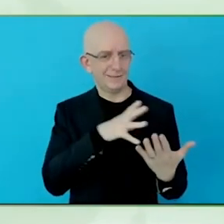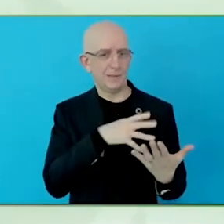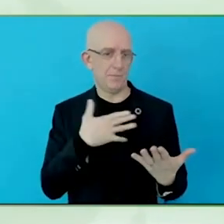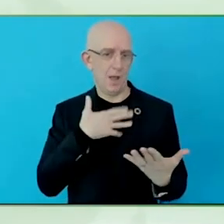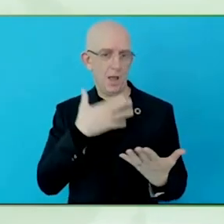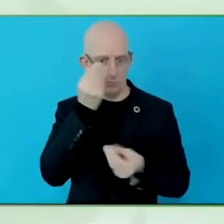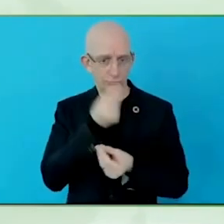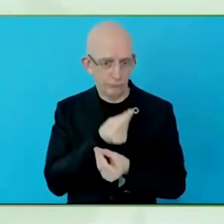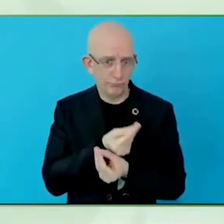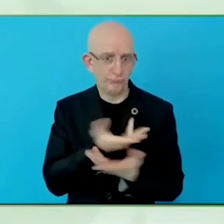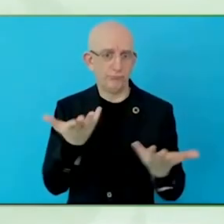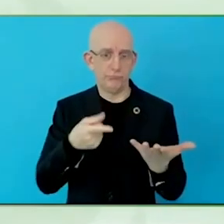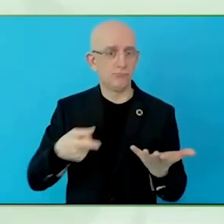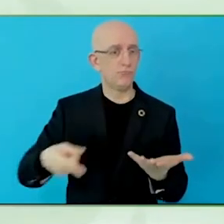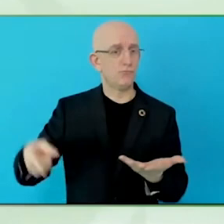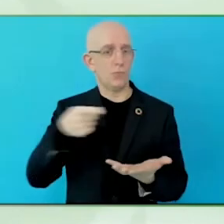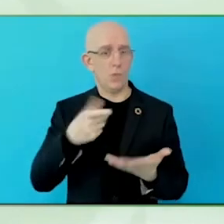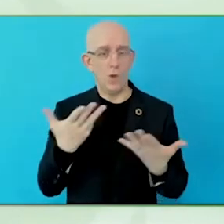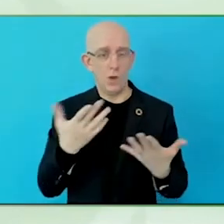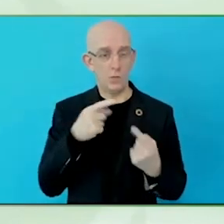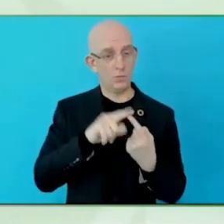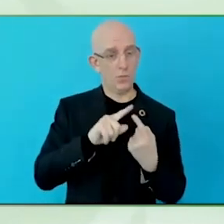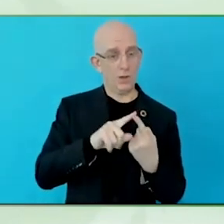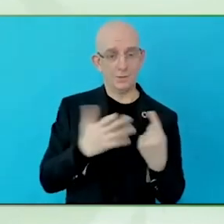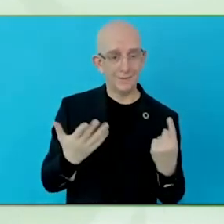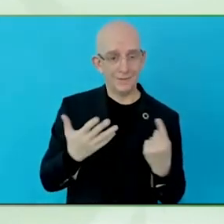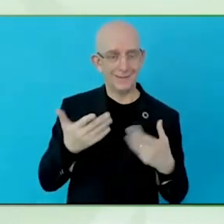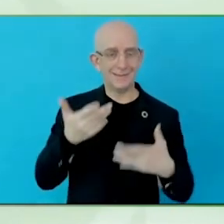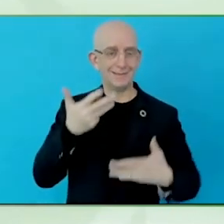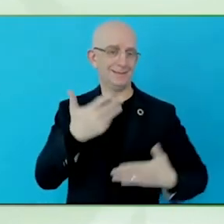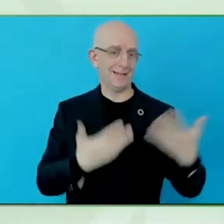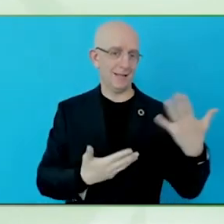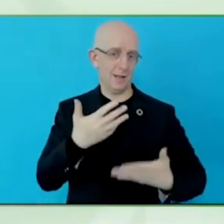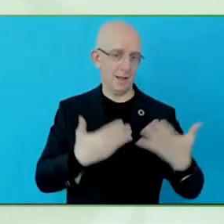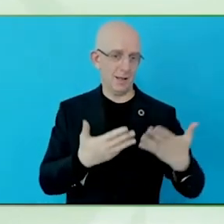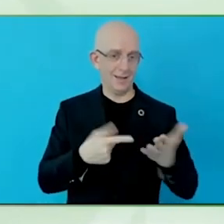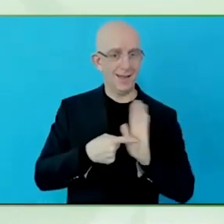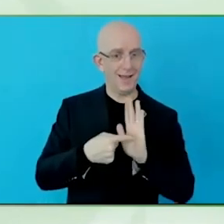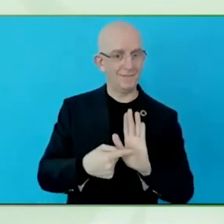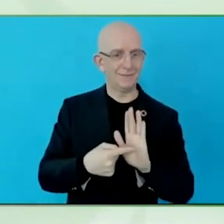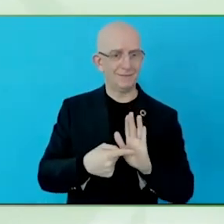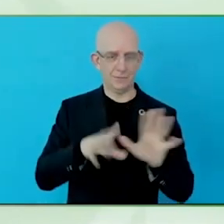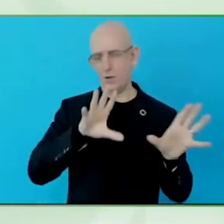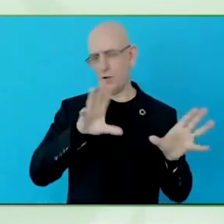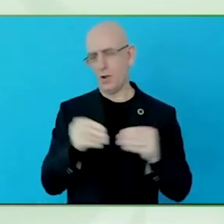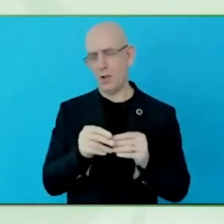Basically, I only agree. I think this is the first effort, the -- from a research point of